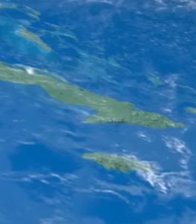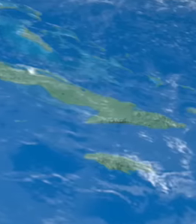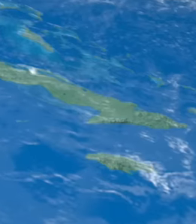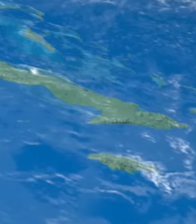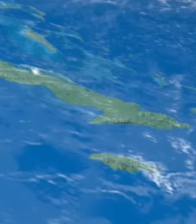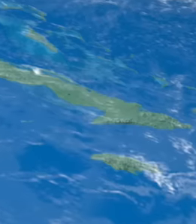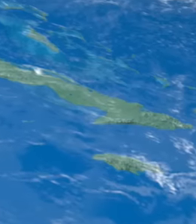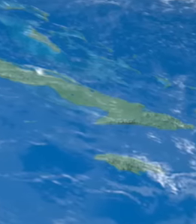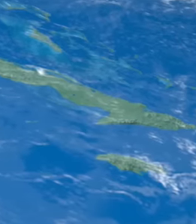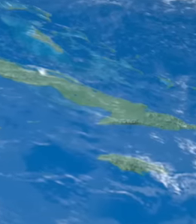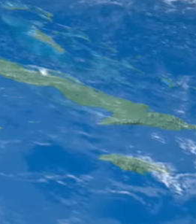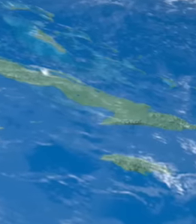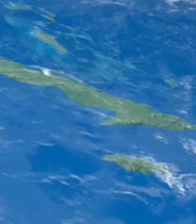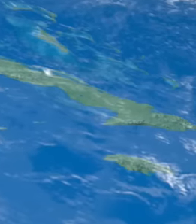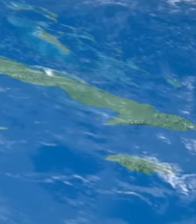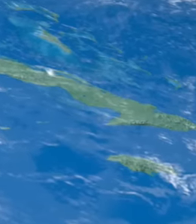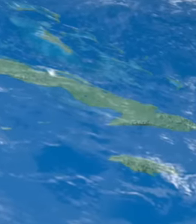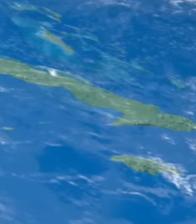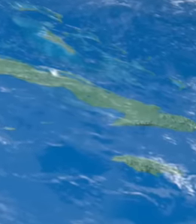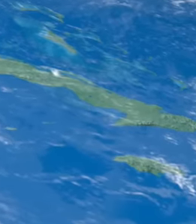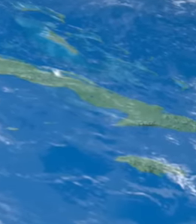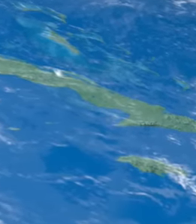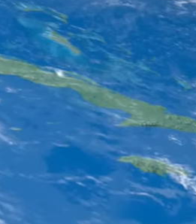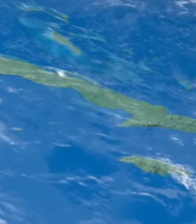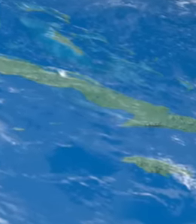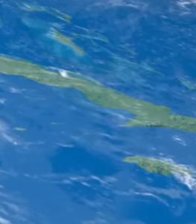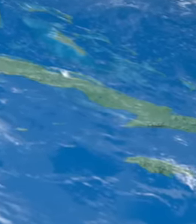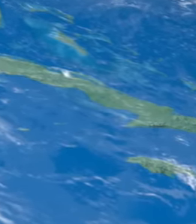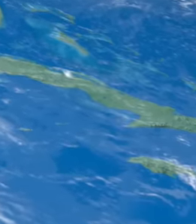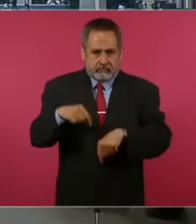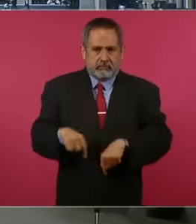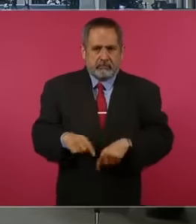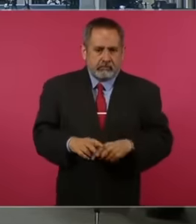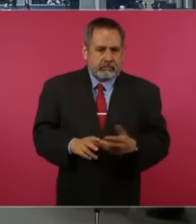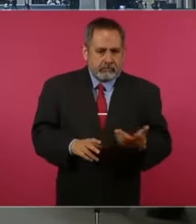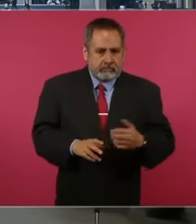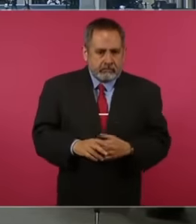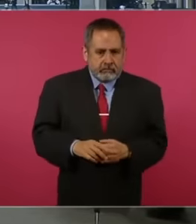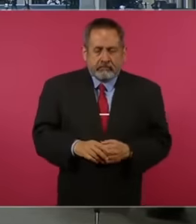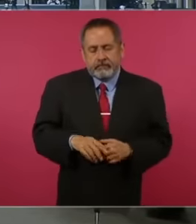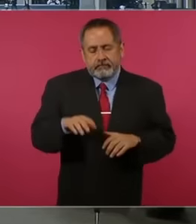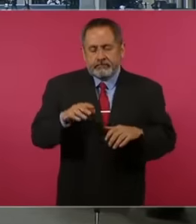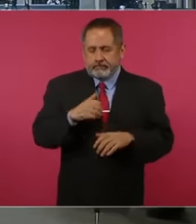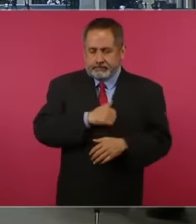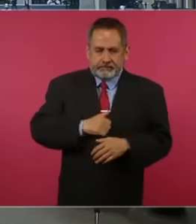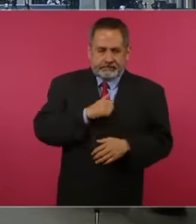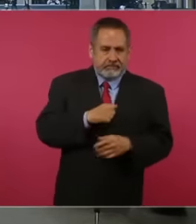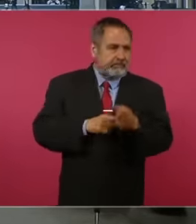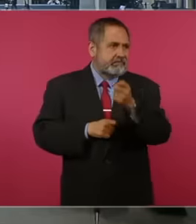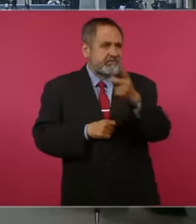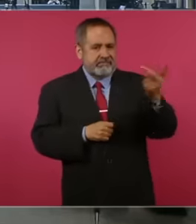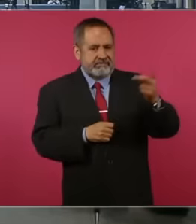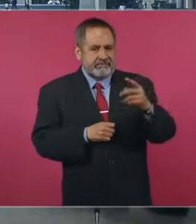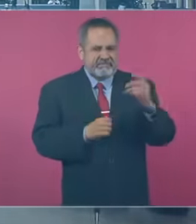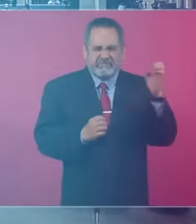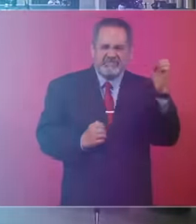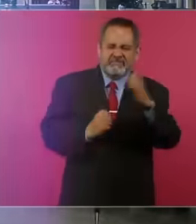because many times unfortunately they fall prey to scam agencies that